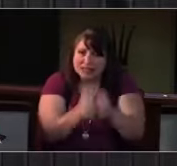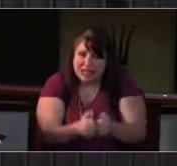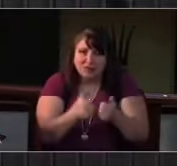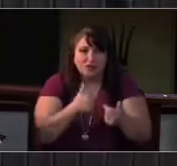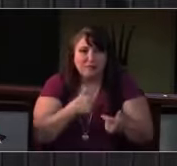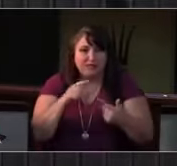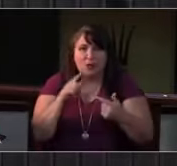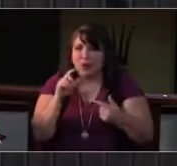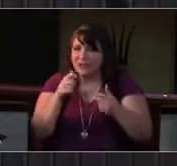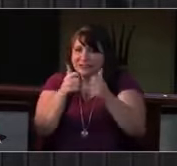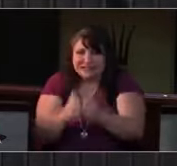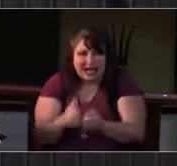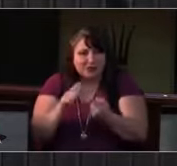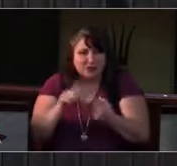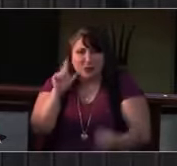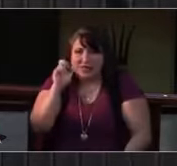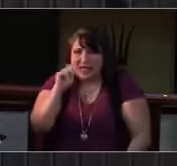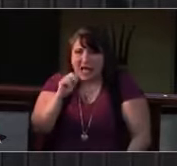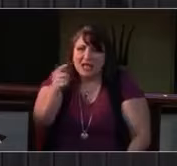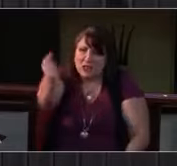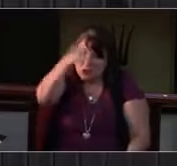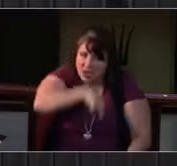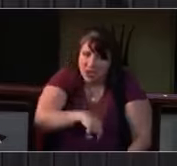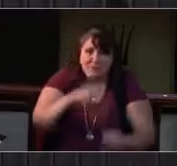with bread in it and some more communion cups.